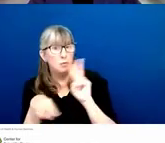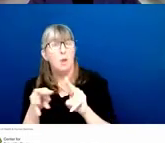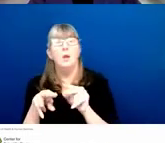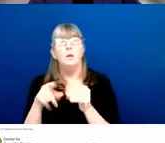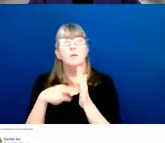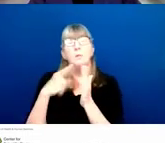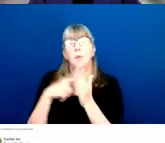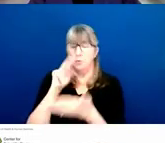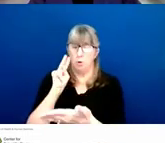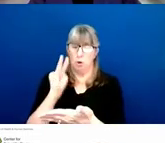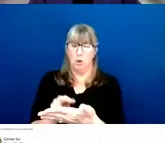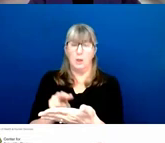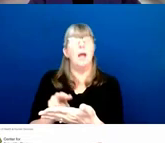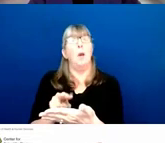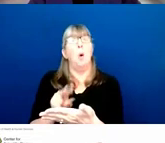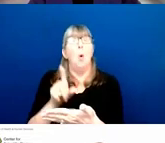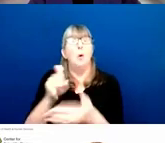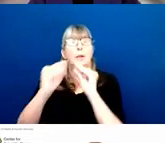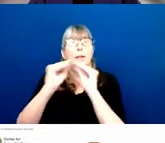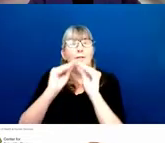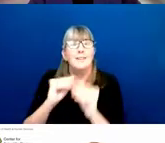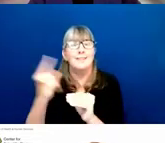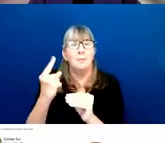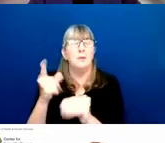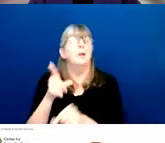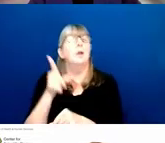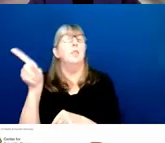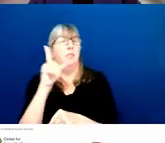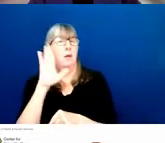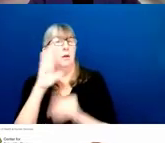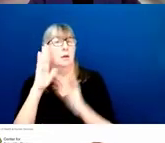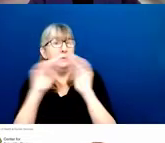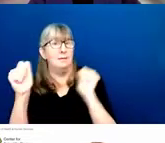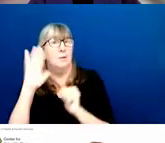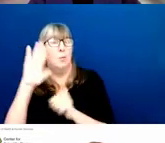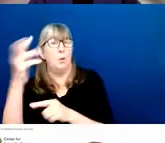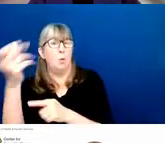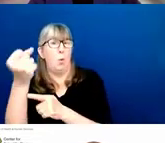The system will hold your application for 2 business days after you submit to allow you to make changes.